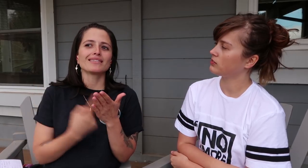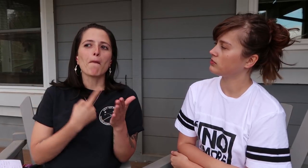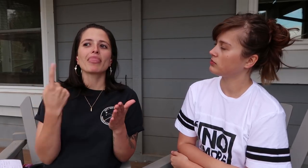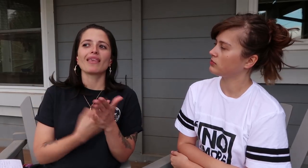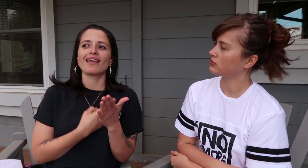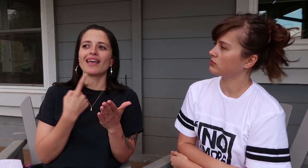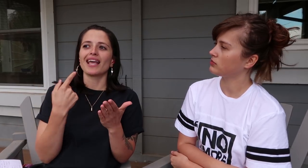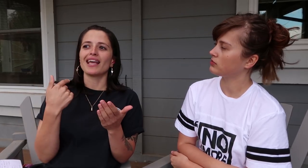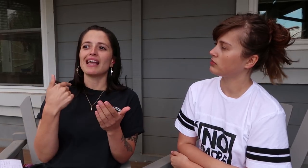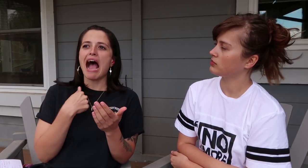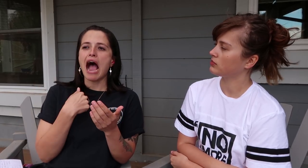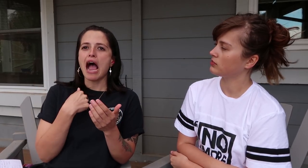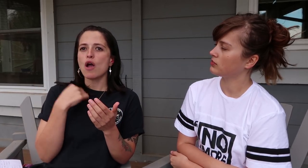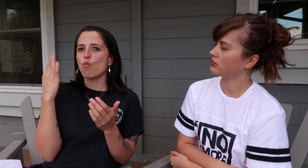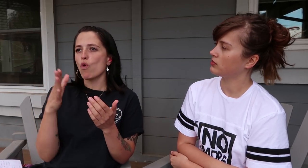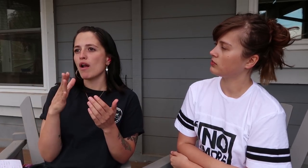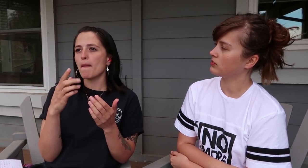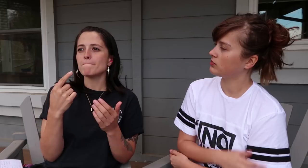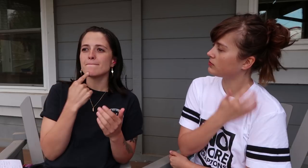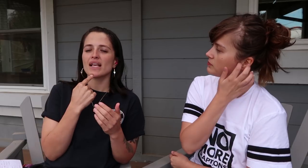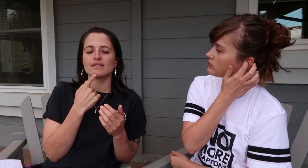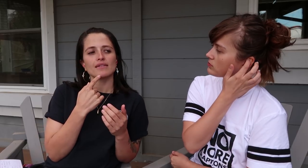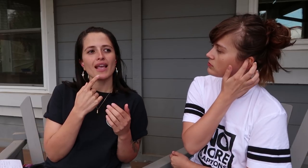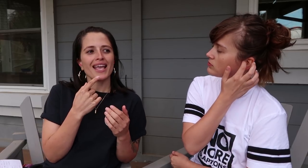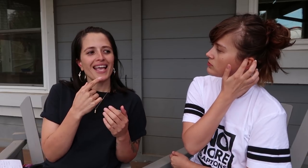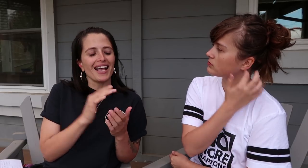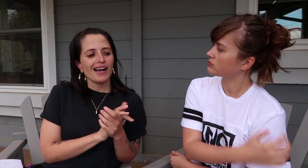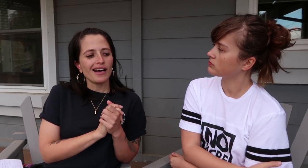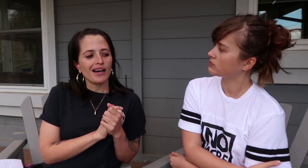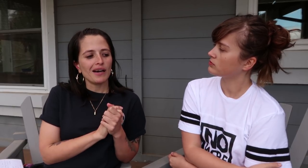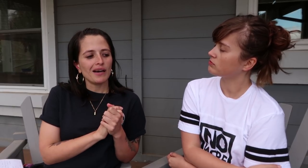Something I would miss, uhm…